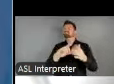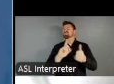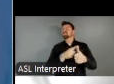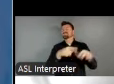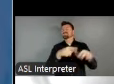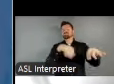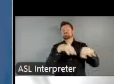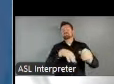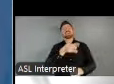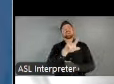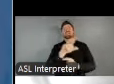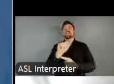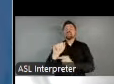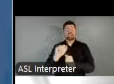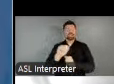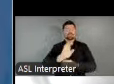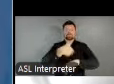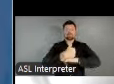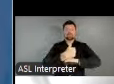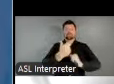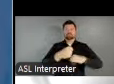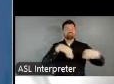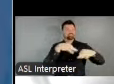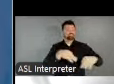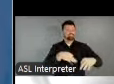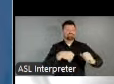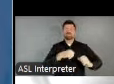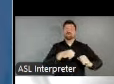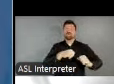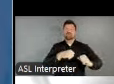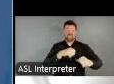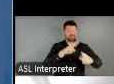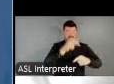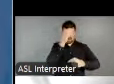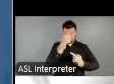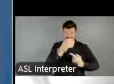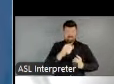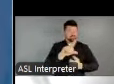enabling legislation, which states, The term local arts agency means a community organization or an